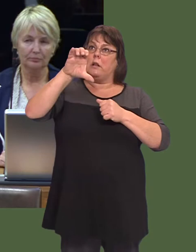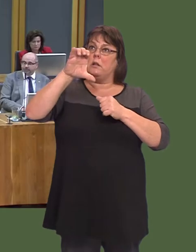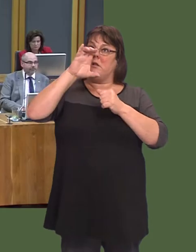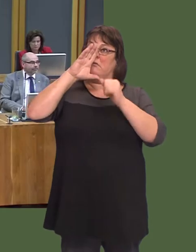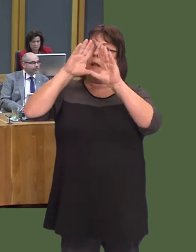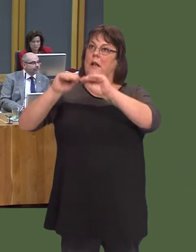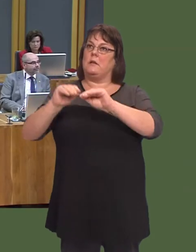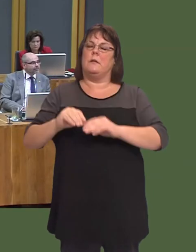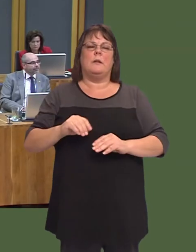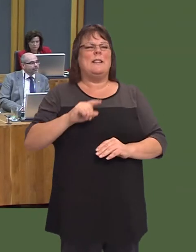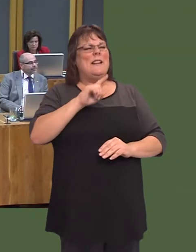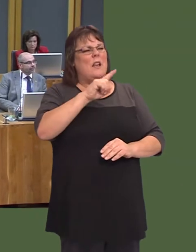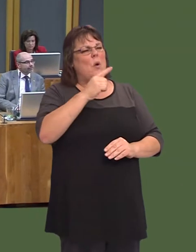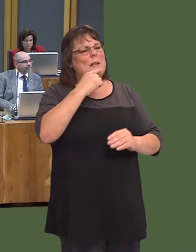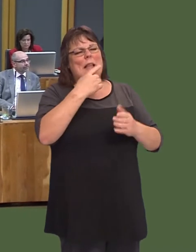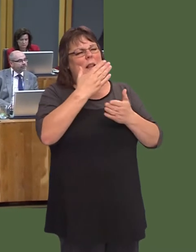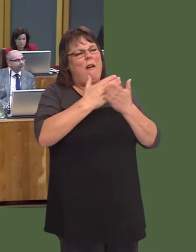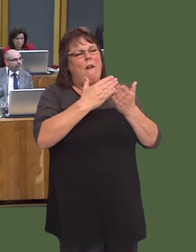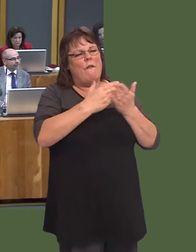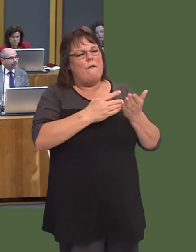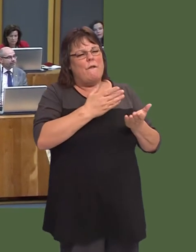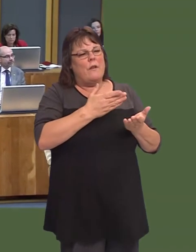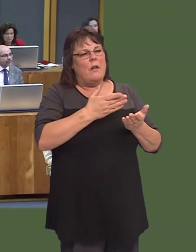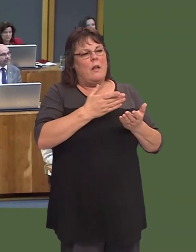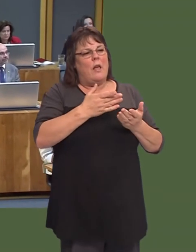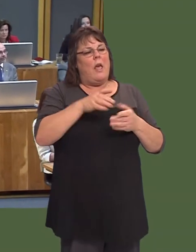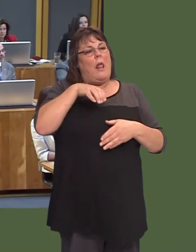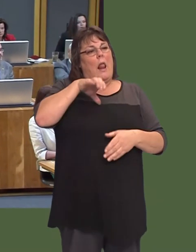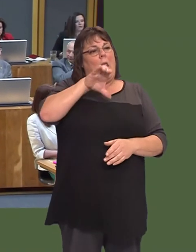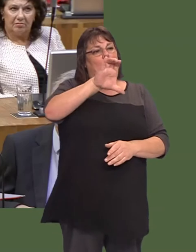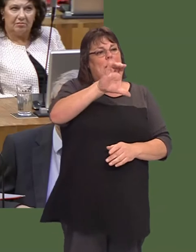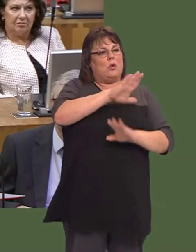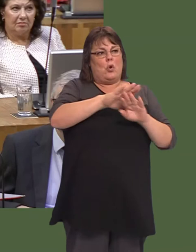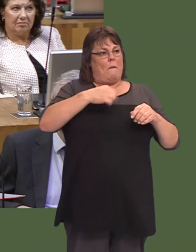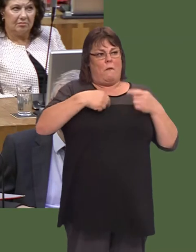Carwyn Jones: Well, sheís telling half the story. First of all, she knows full well that licensing is not done by Ministers; itís done by an